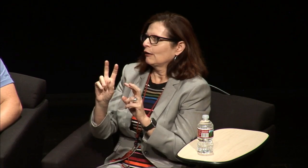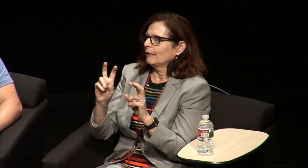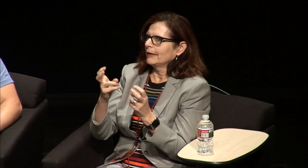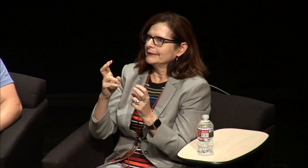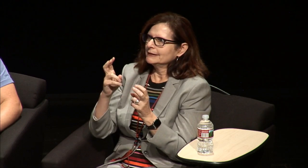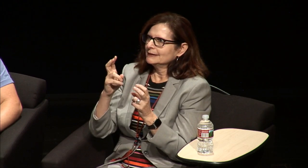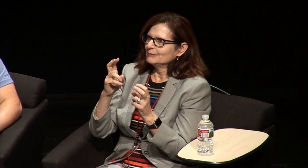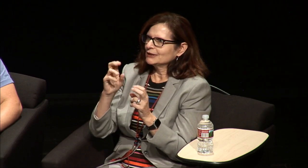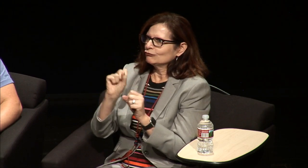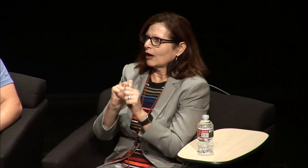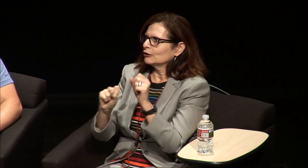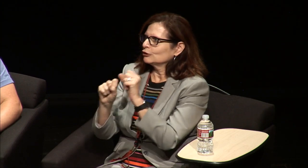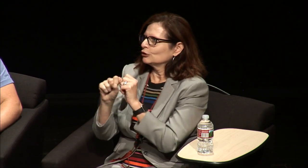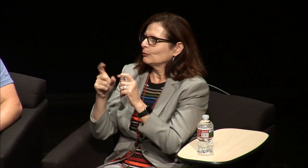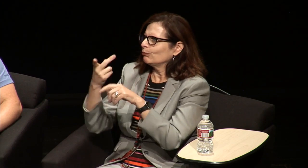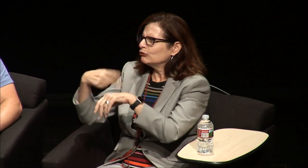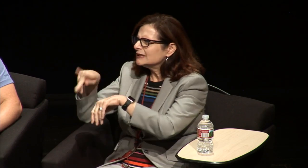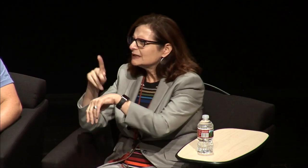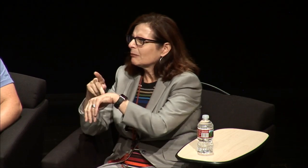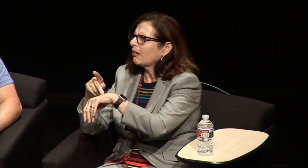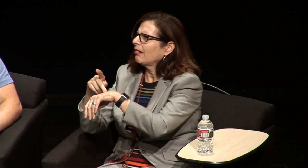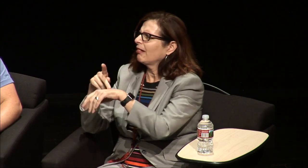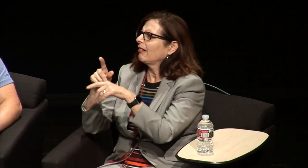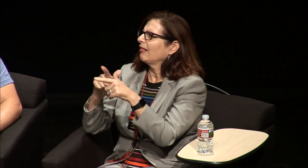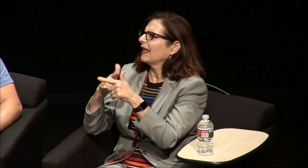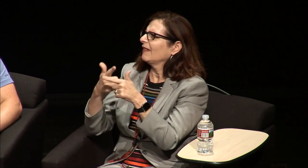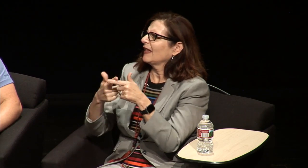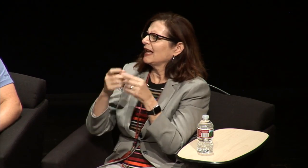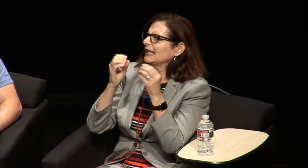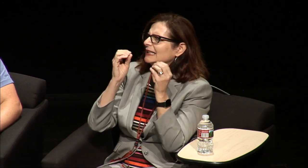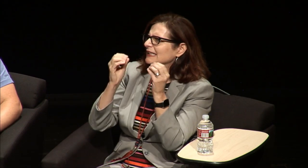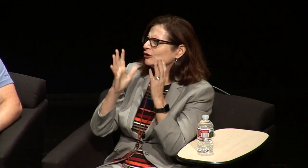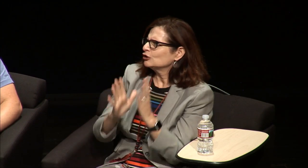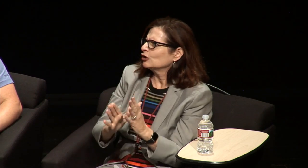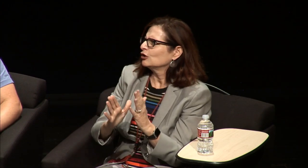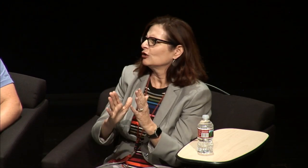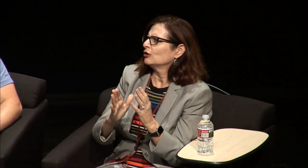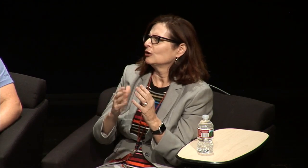didn't understand how the system worked the structure the the principal and the